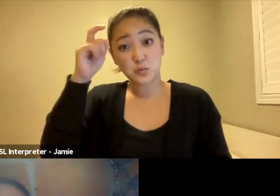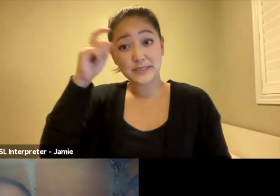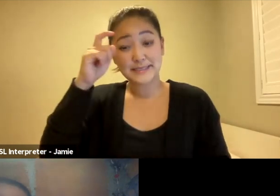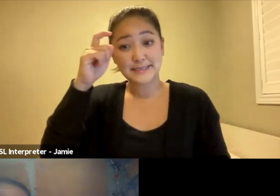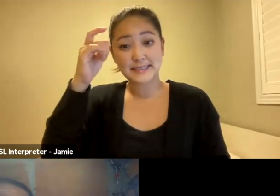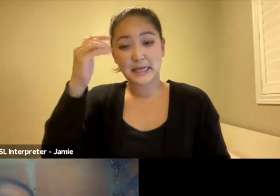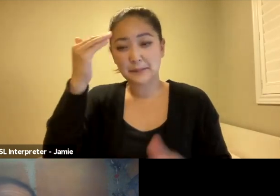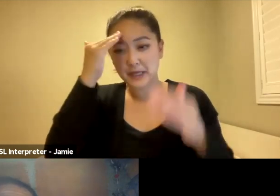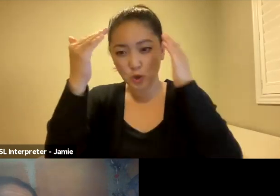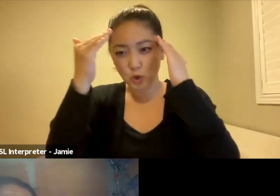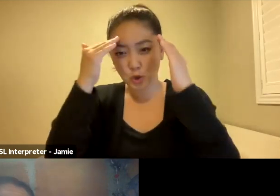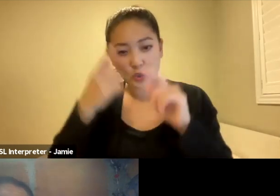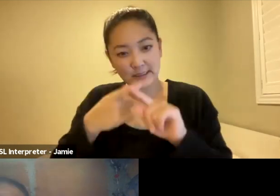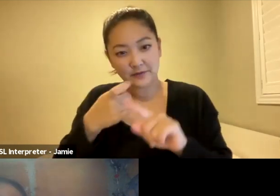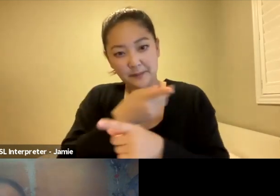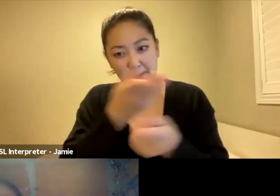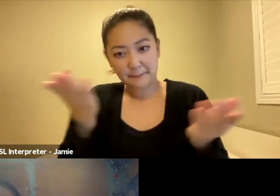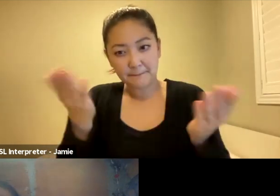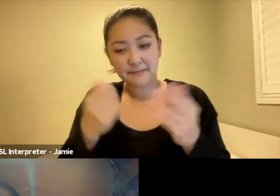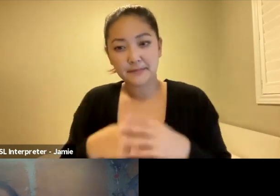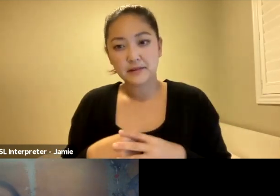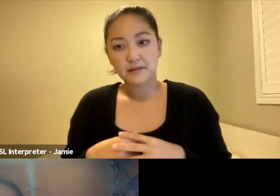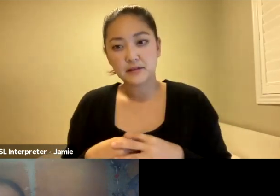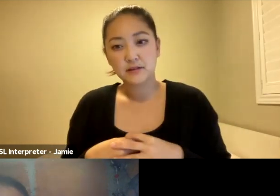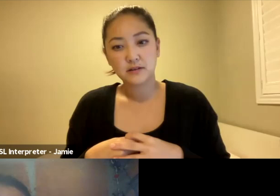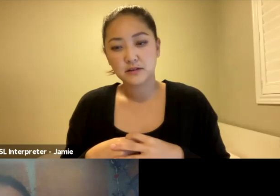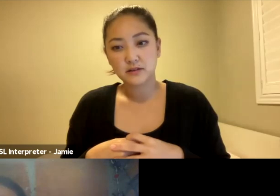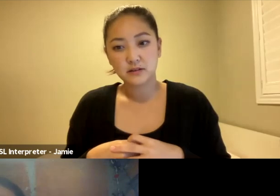and because of the very palpable